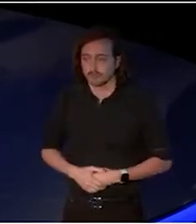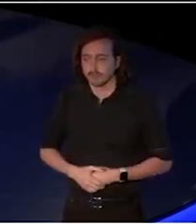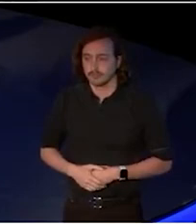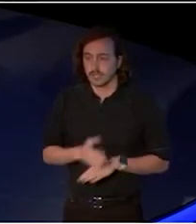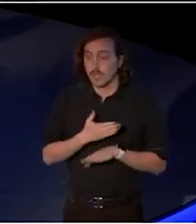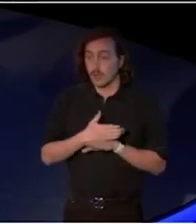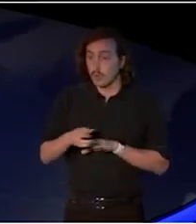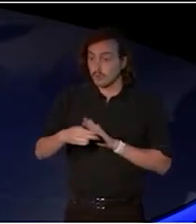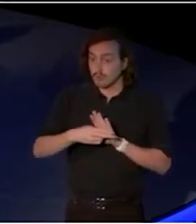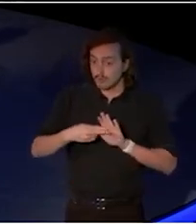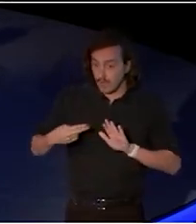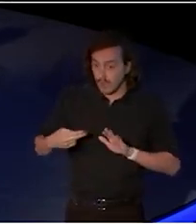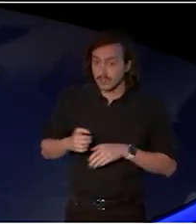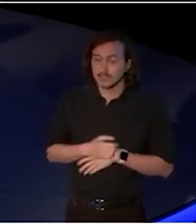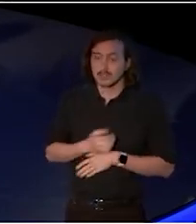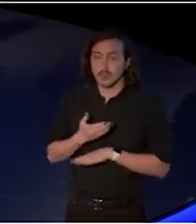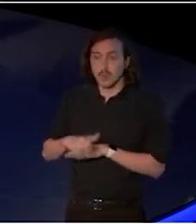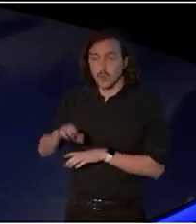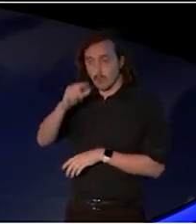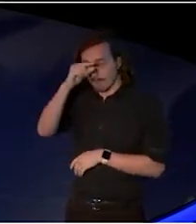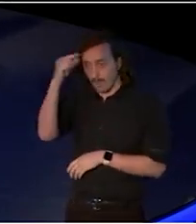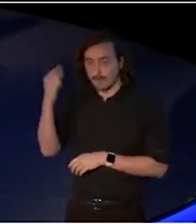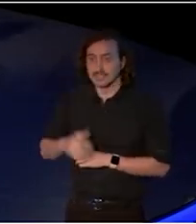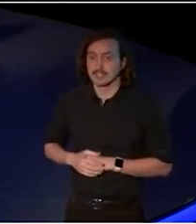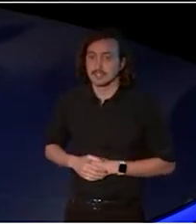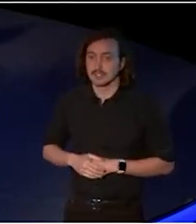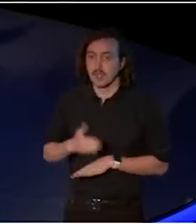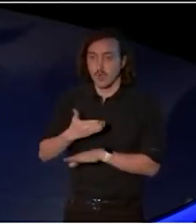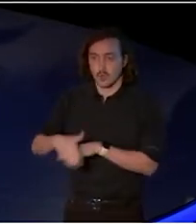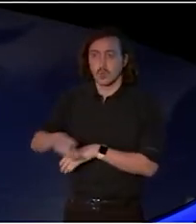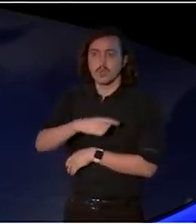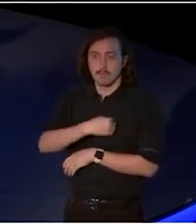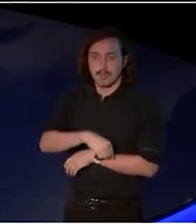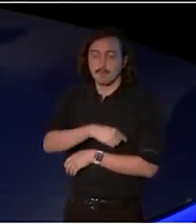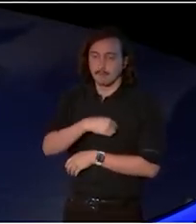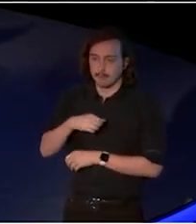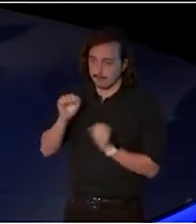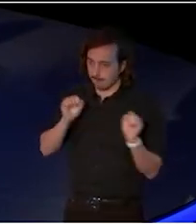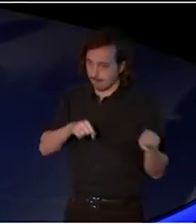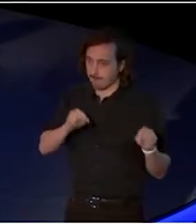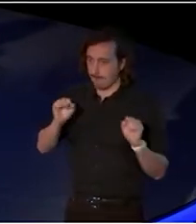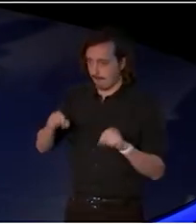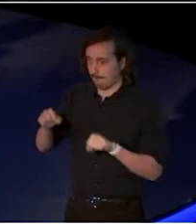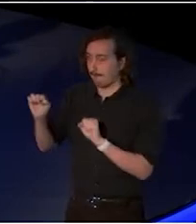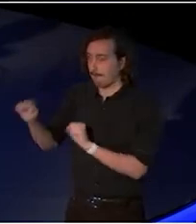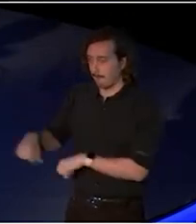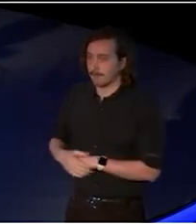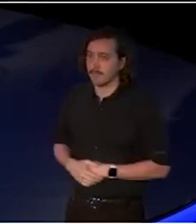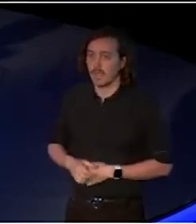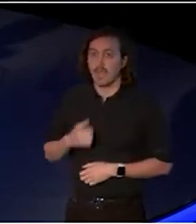It is a new purpose and it is a new commitment. And I hope that we can all work together to